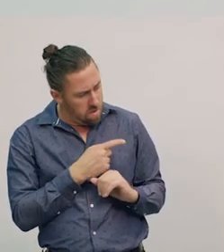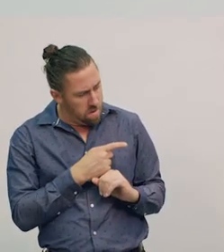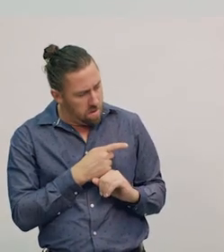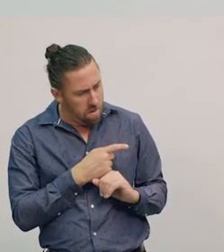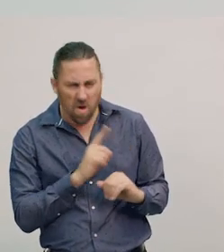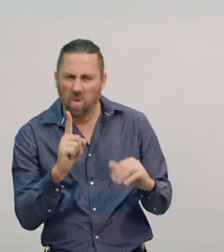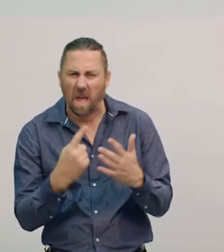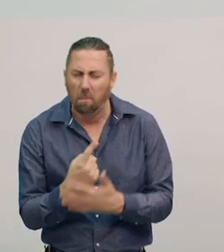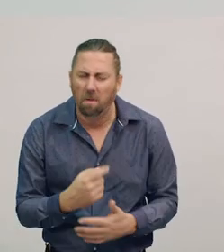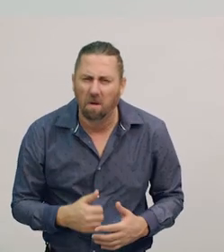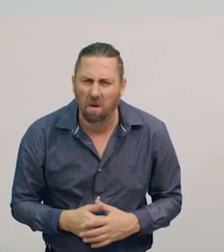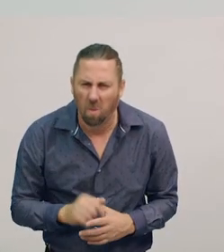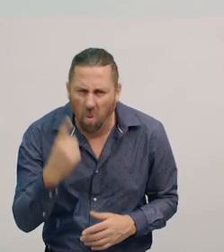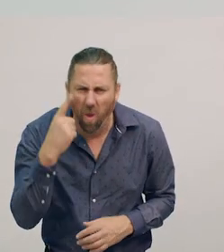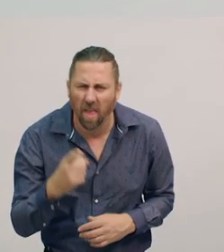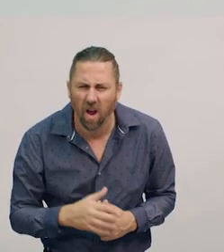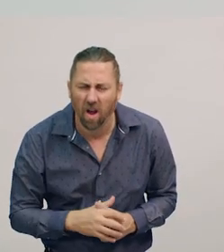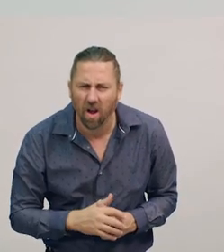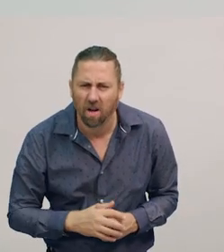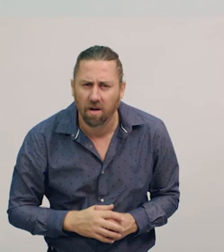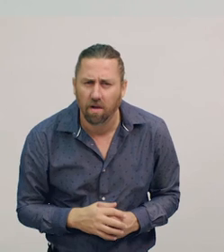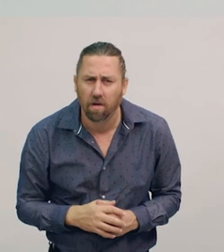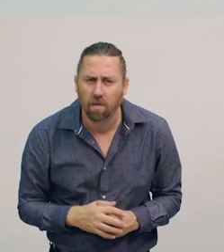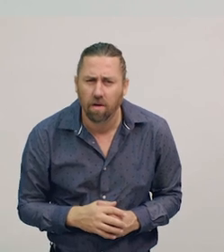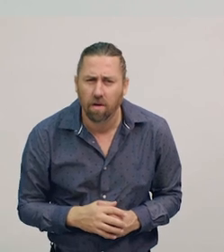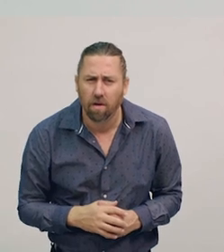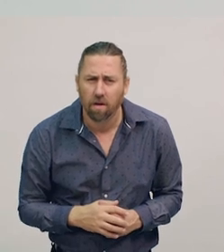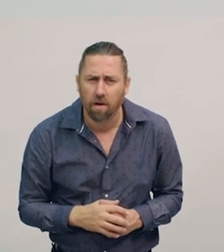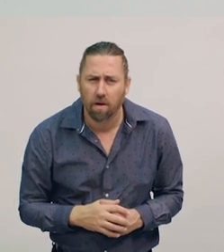What do you think’s happening?